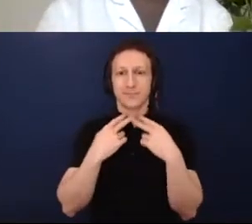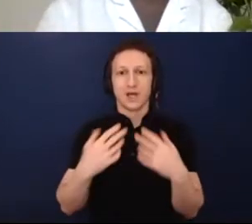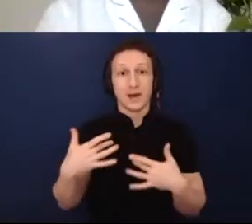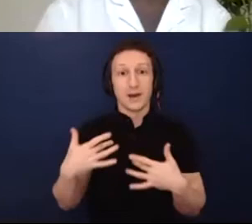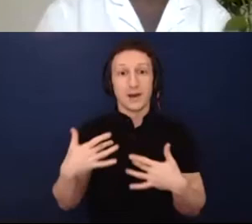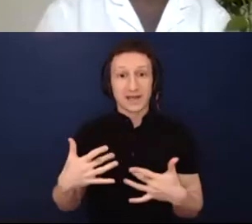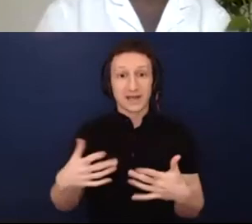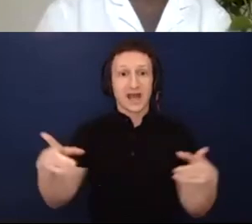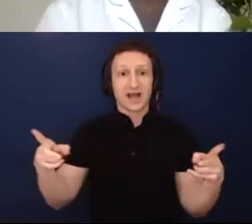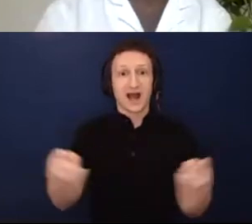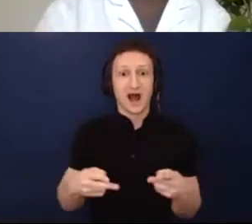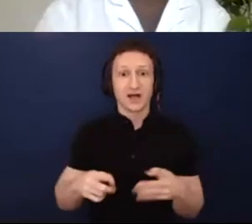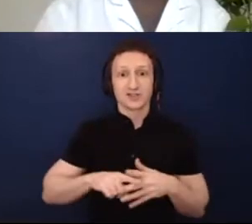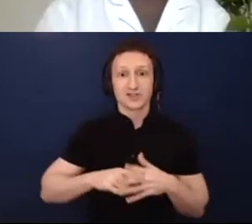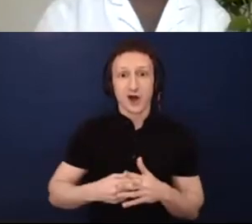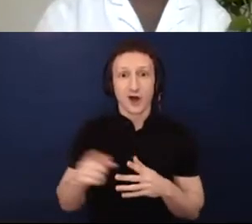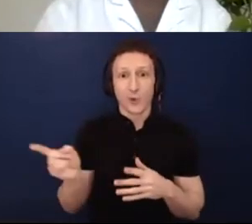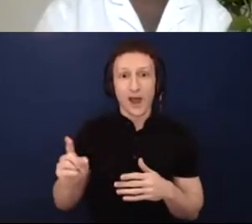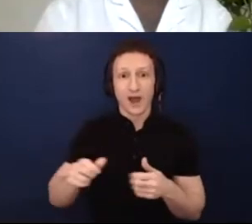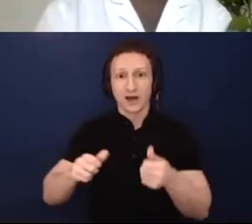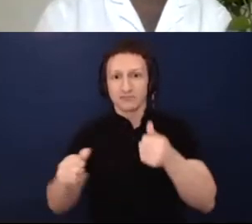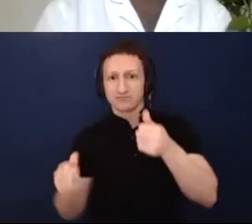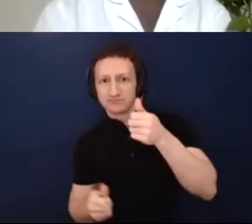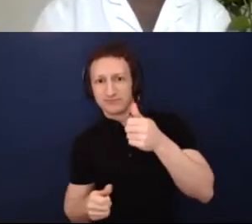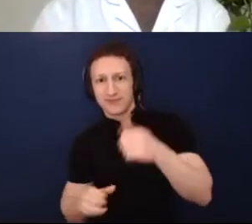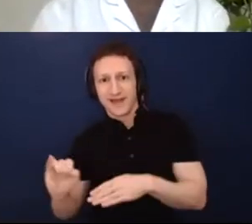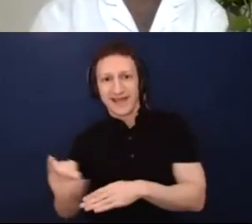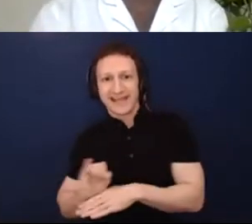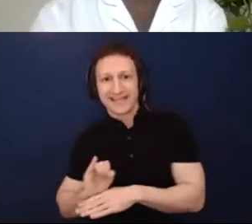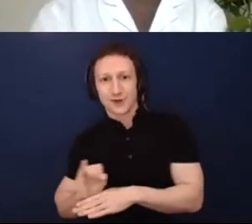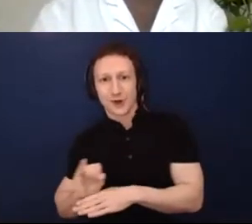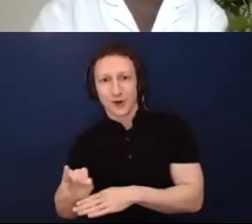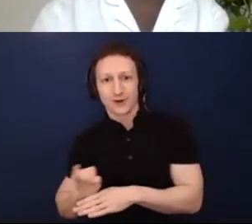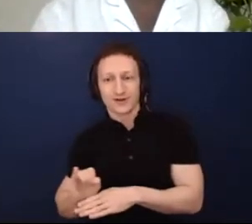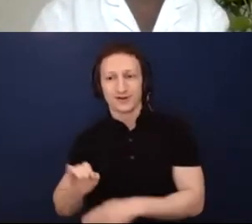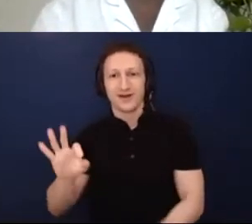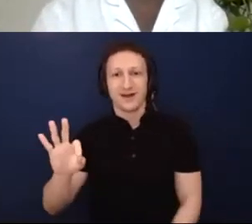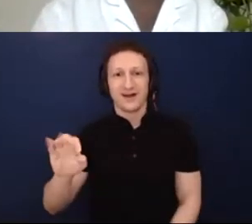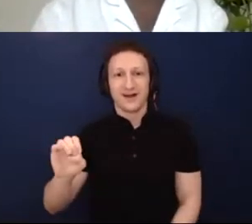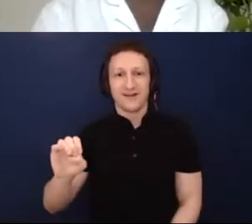are the internships, the fellowships, that entry-level positions which are often